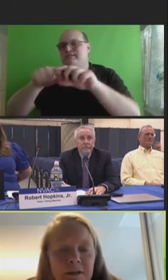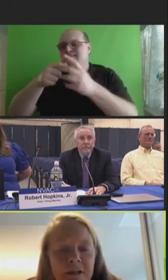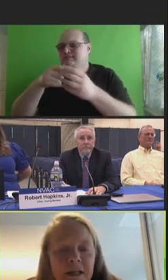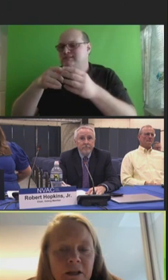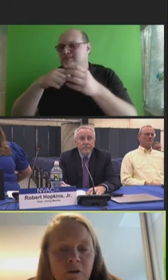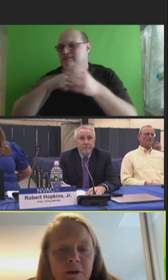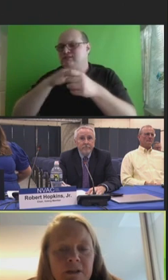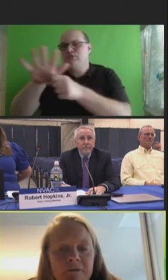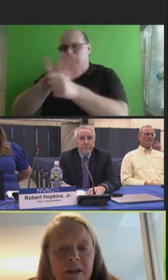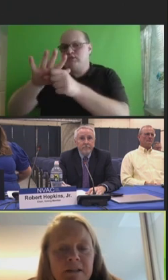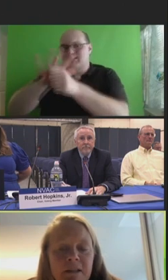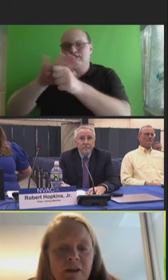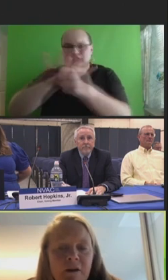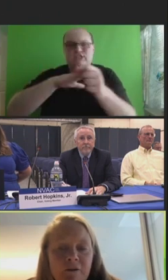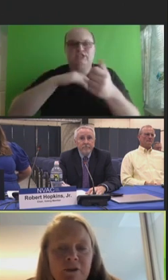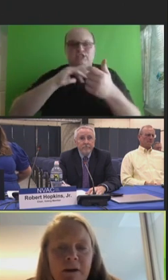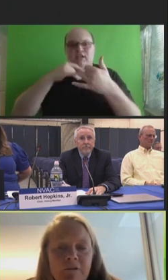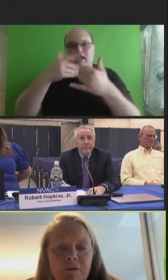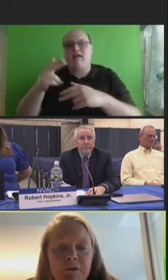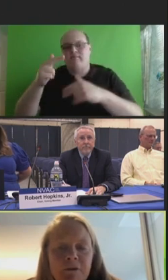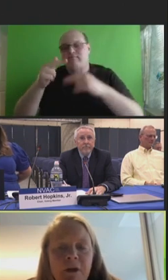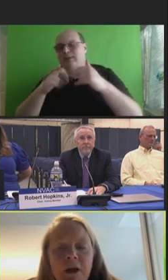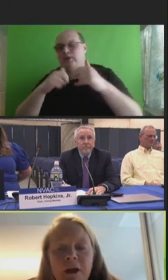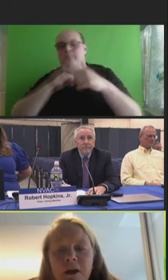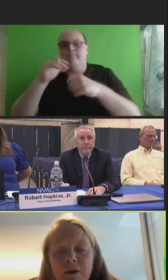working to increase vaccine coverage levels.